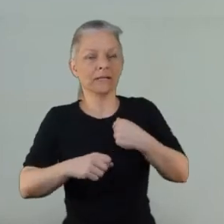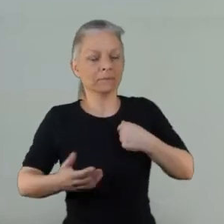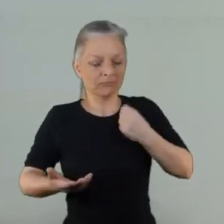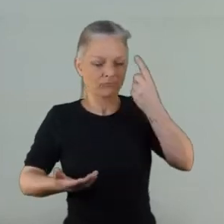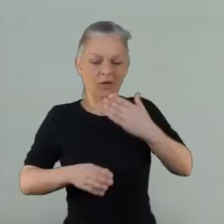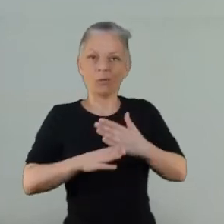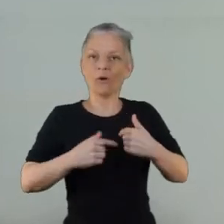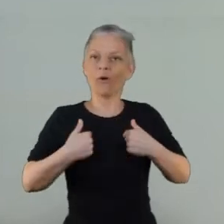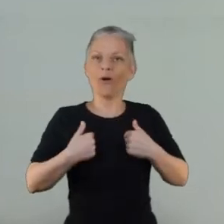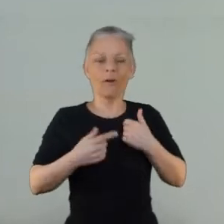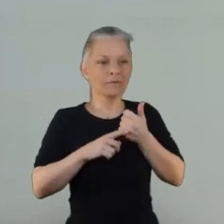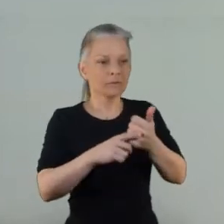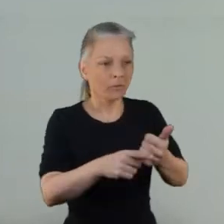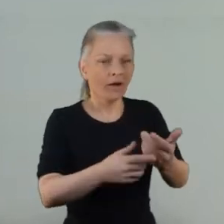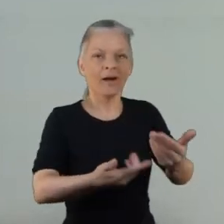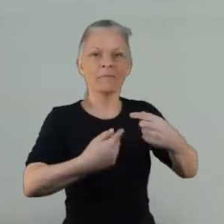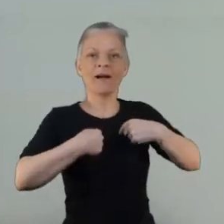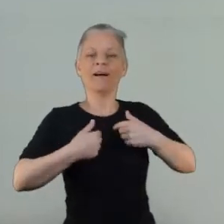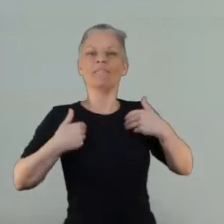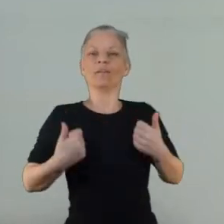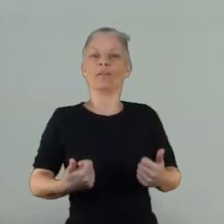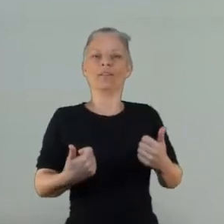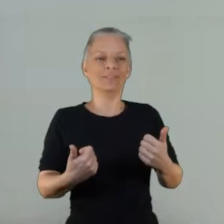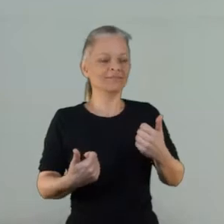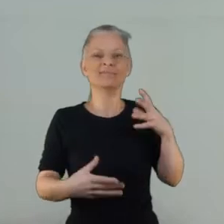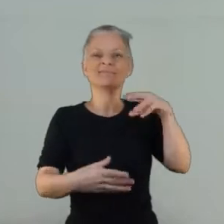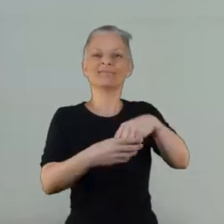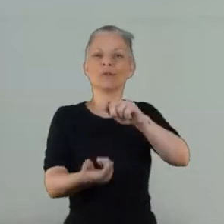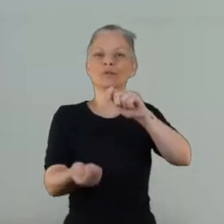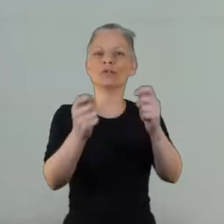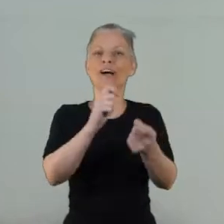my bad like days if I know that I'm going out in the it's going to be a positive impact